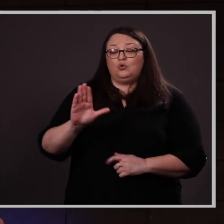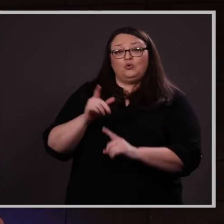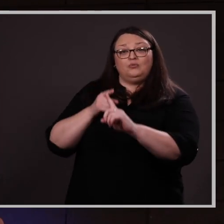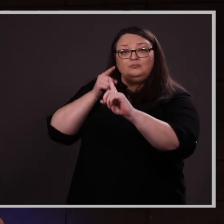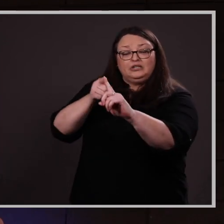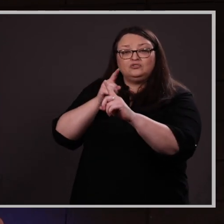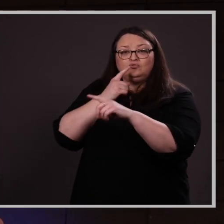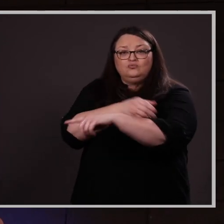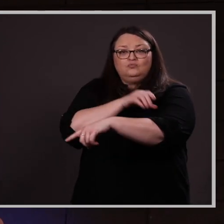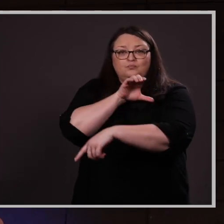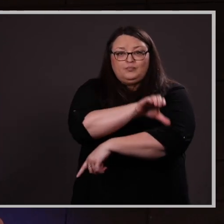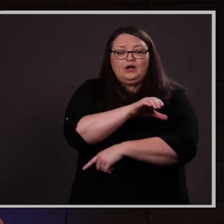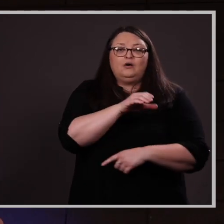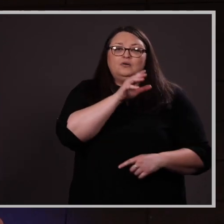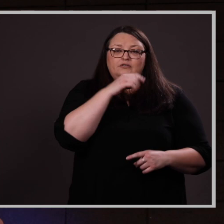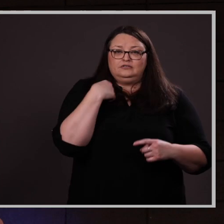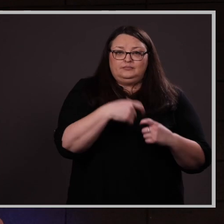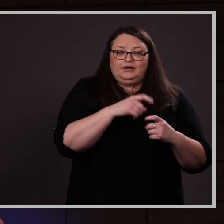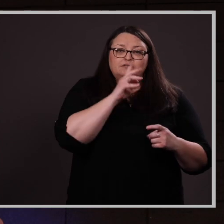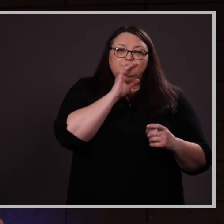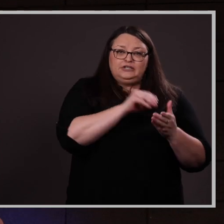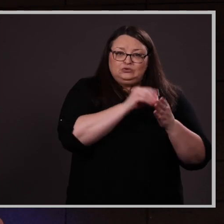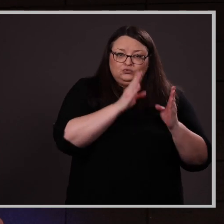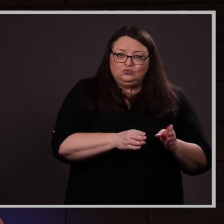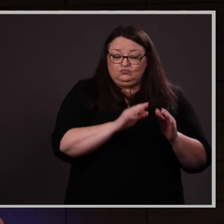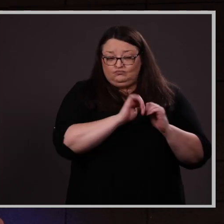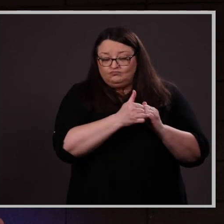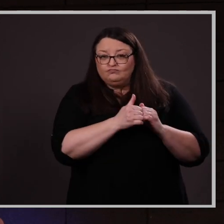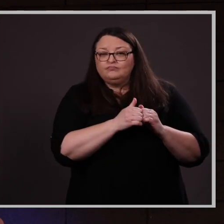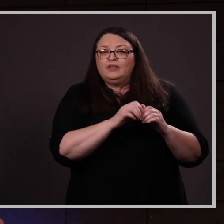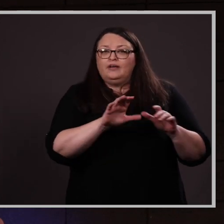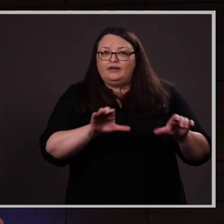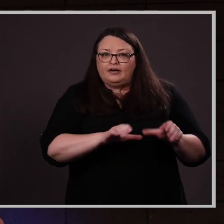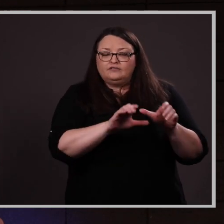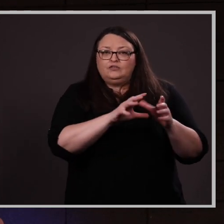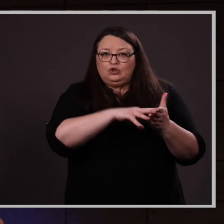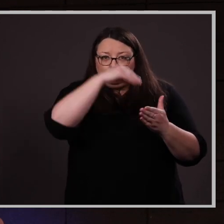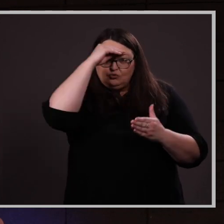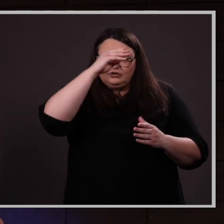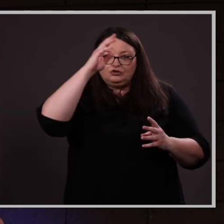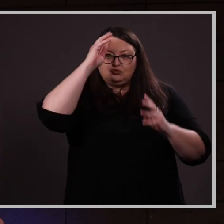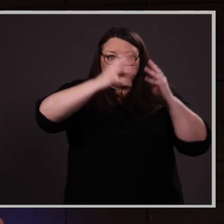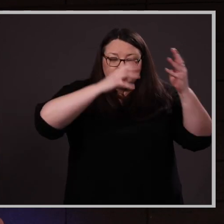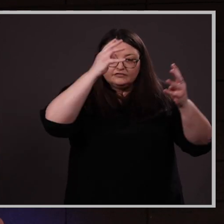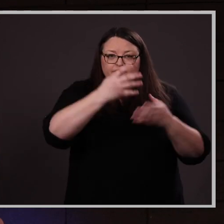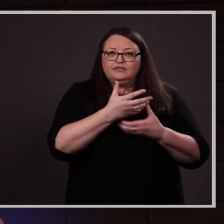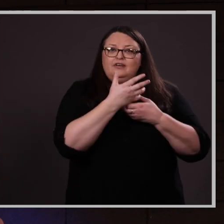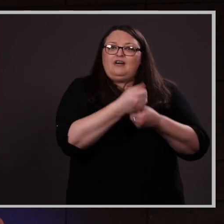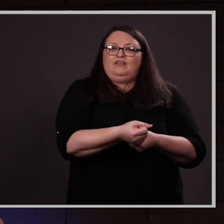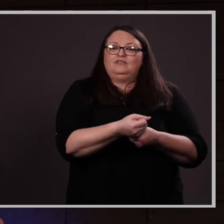is to empower Spanish-speaking students by activating learning, creativity, and confidence